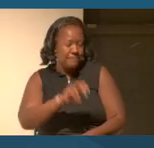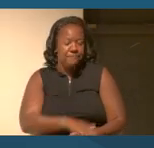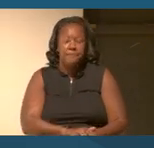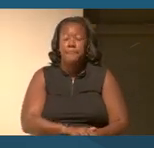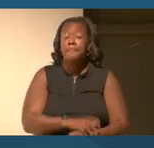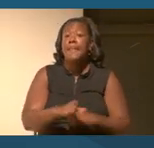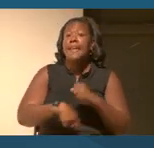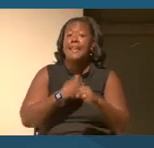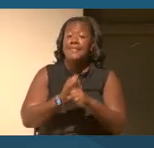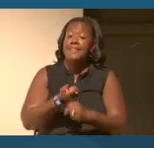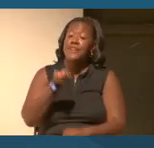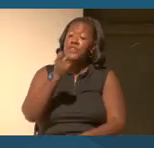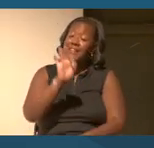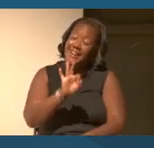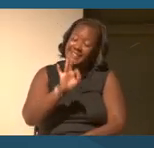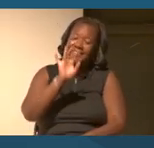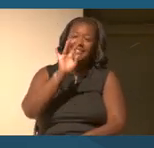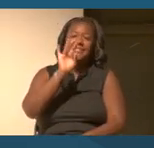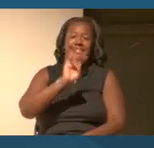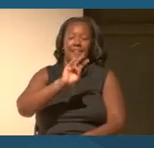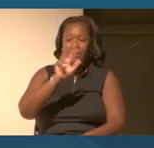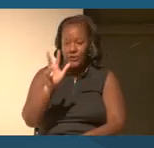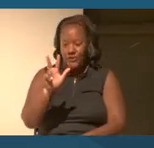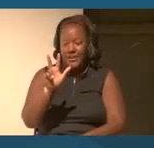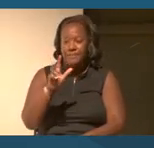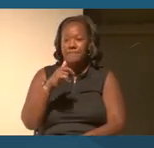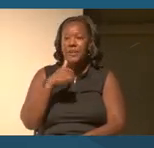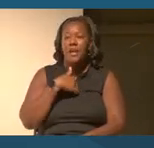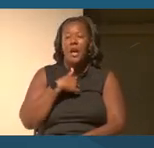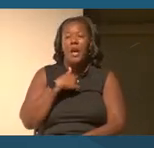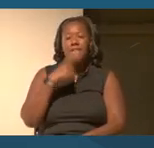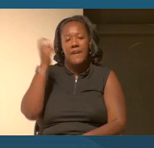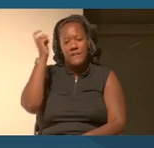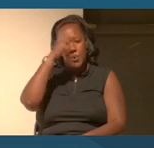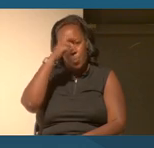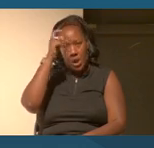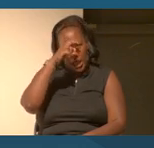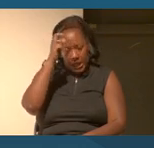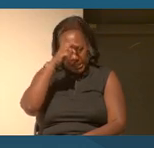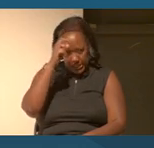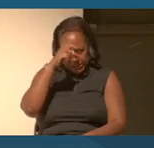In 1873, a very wise jurist wrote this.